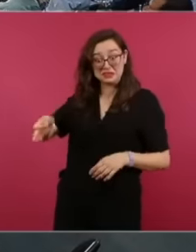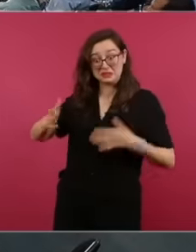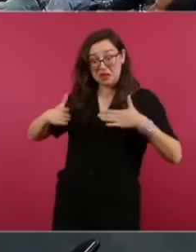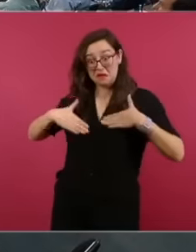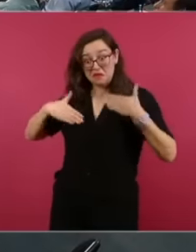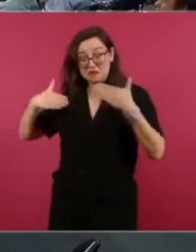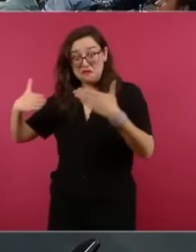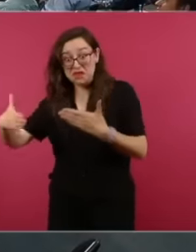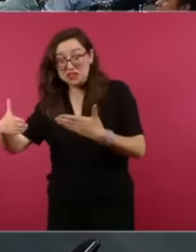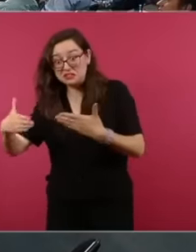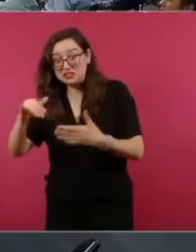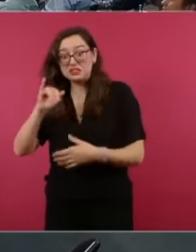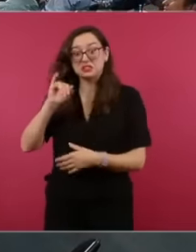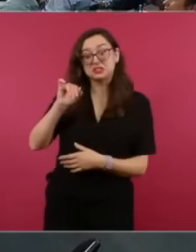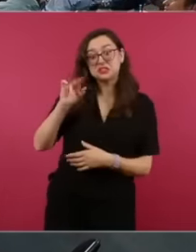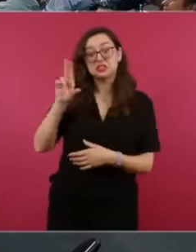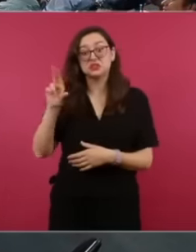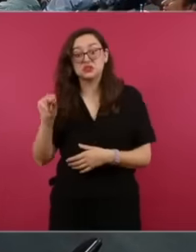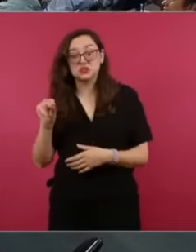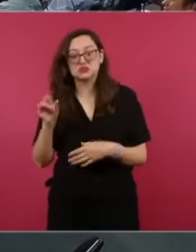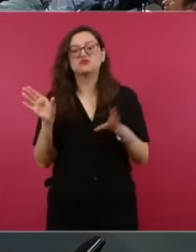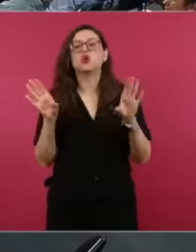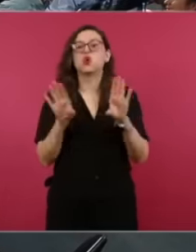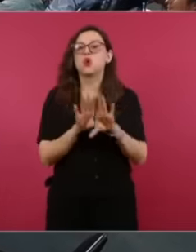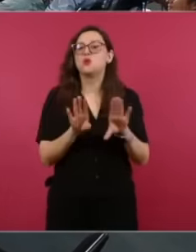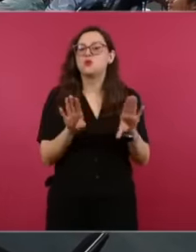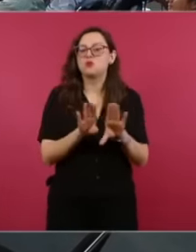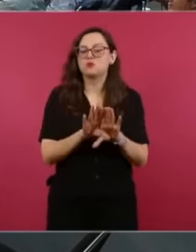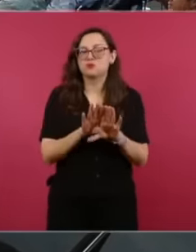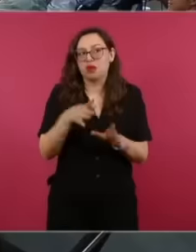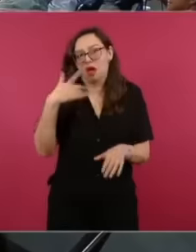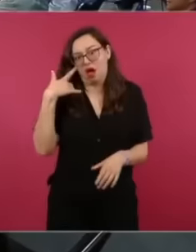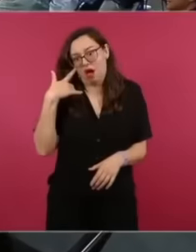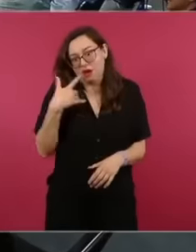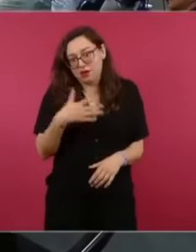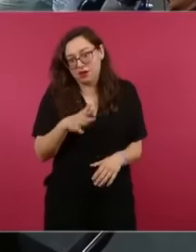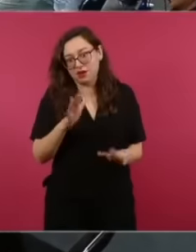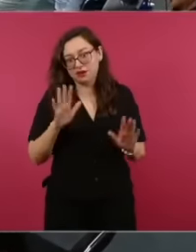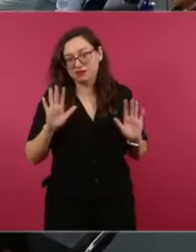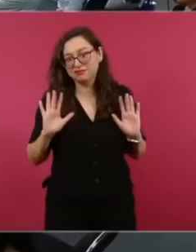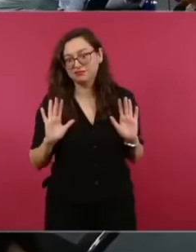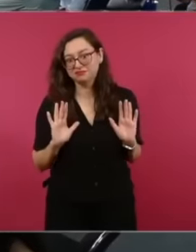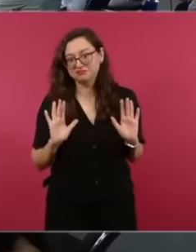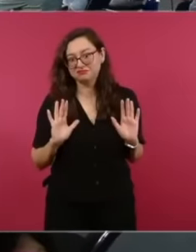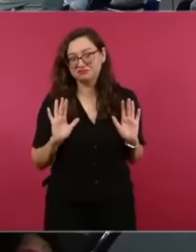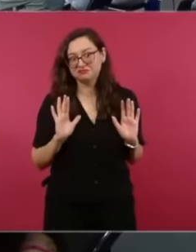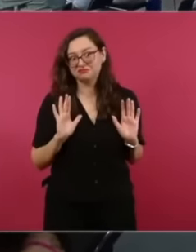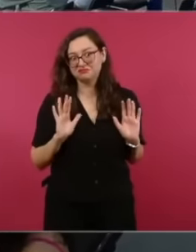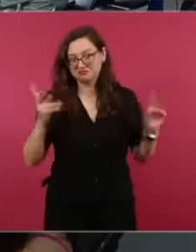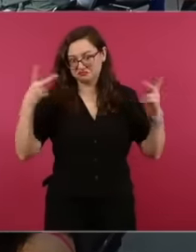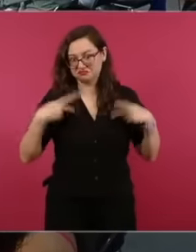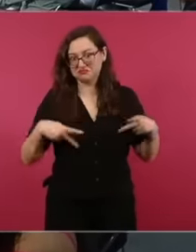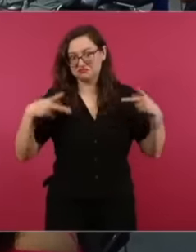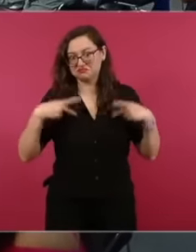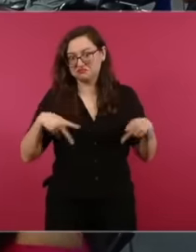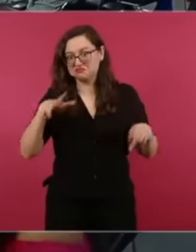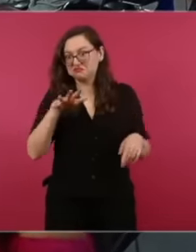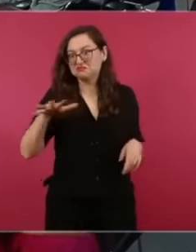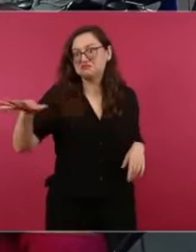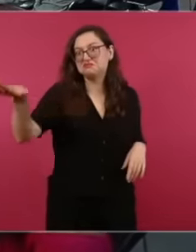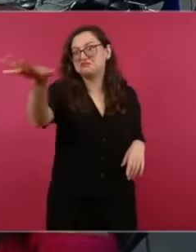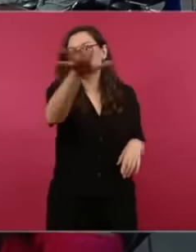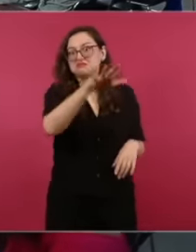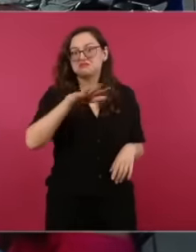of public security first the perception of security and the